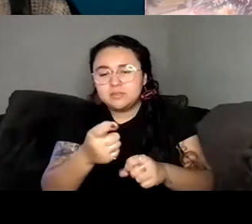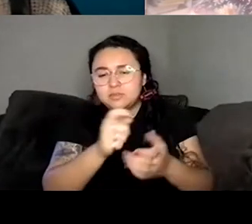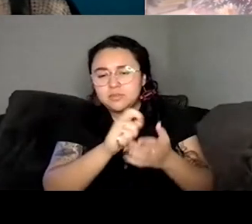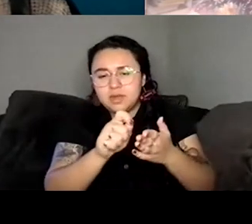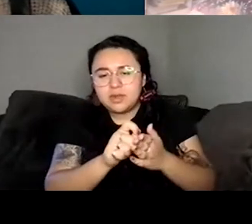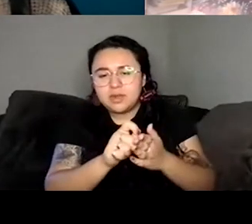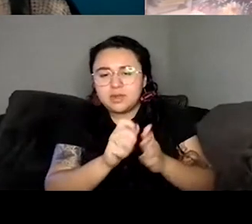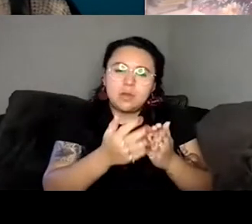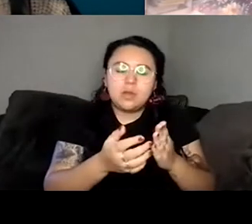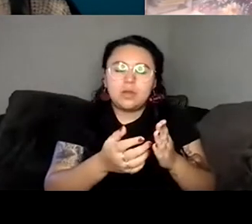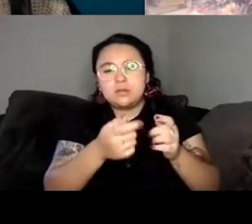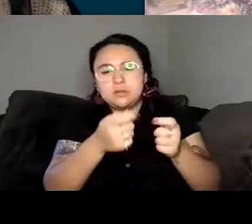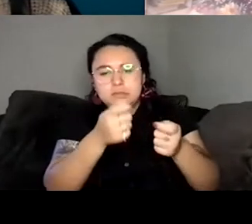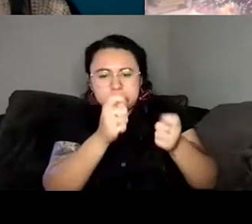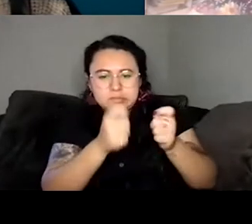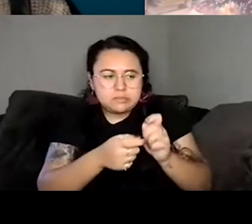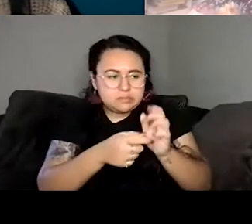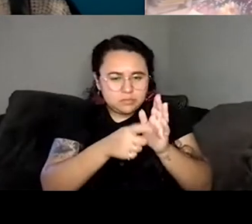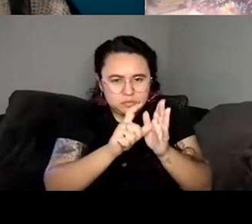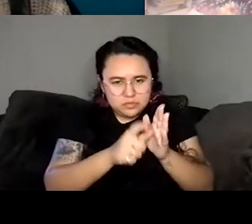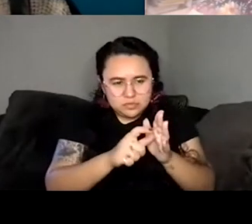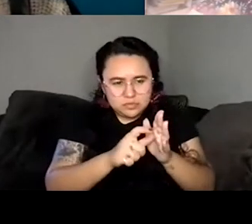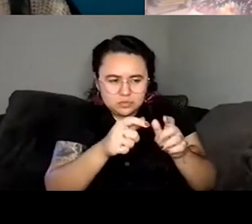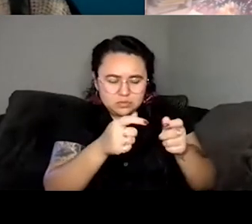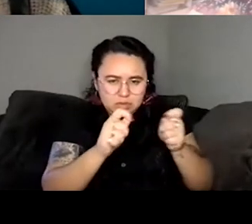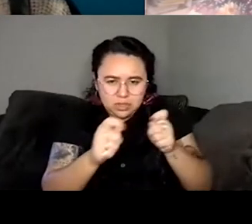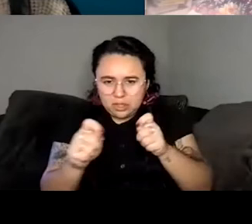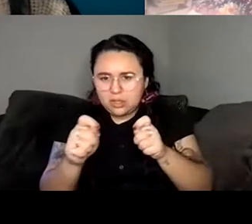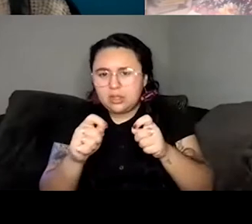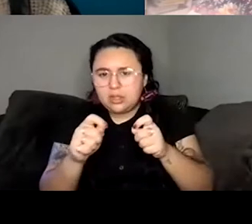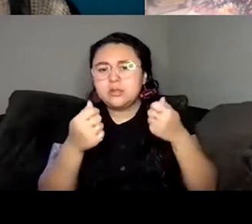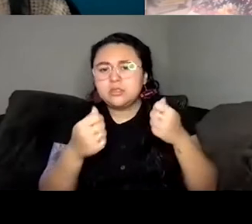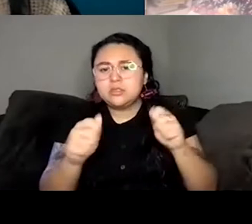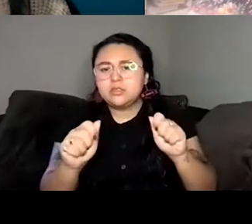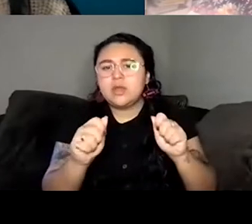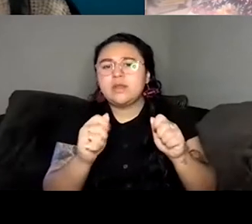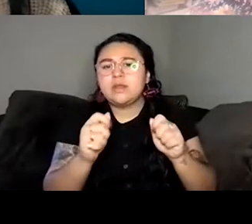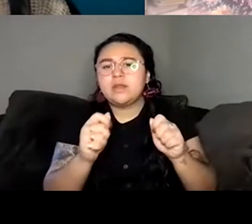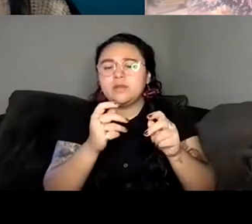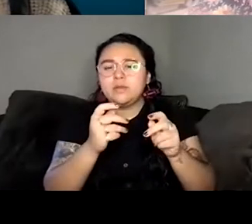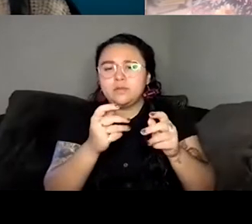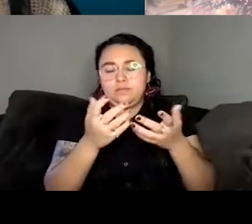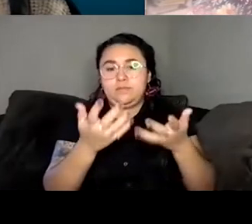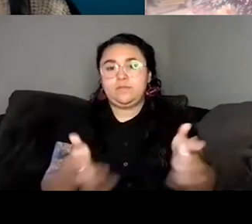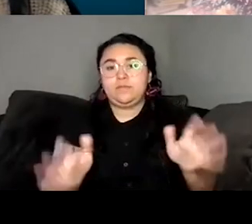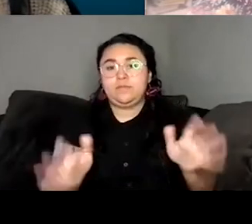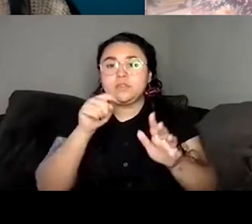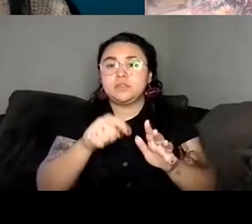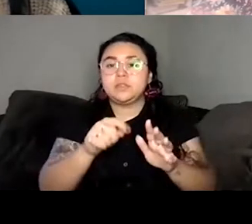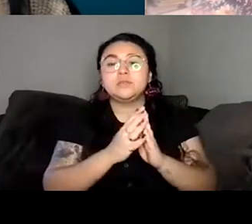trying to shop this book. I found something that you said in an interview in the OCR and